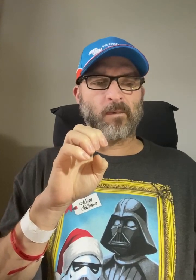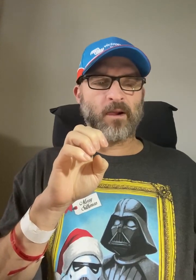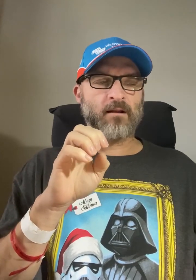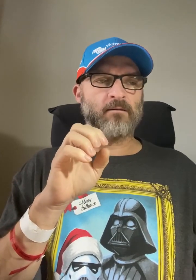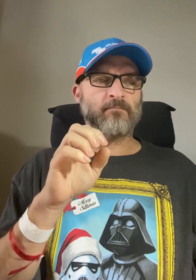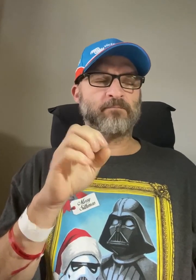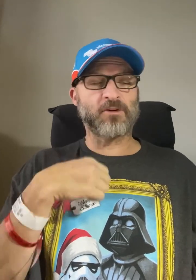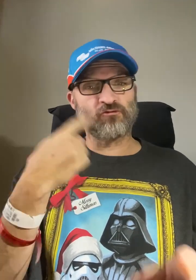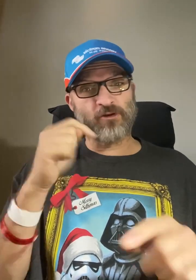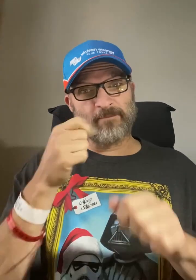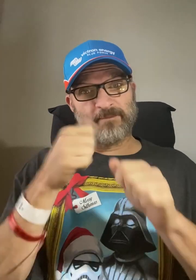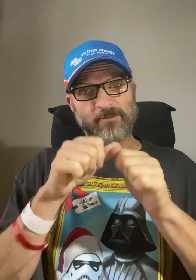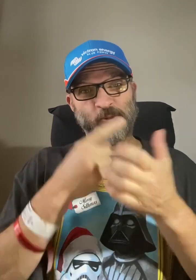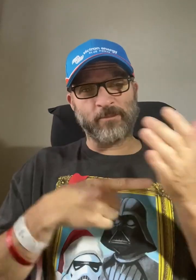I'm trying to remember what my wife told me to say.